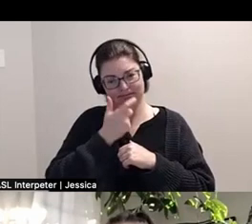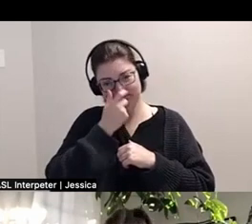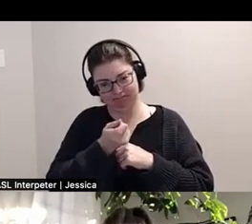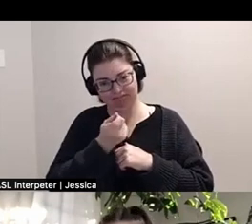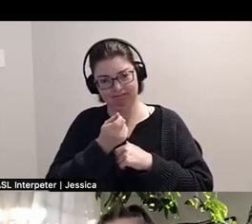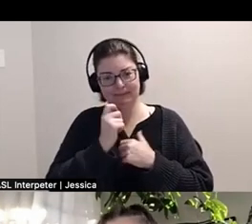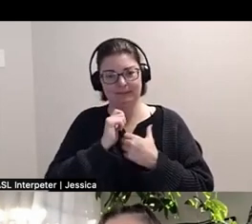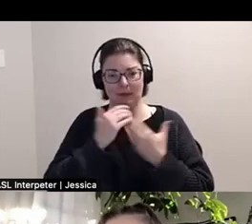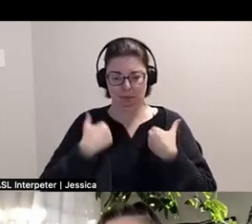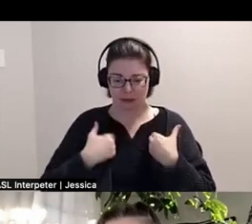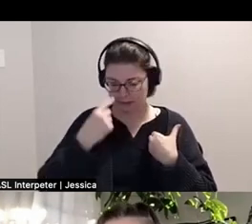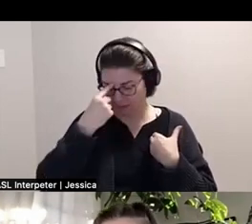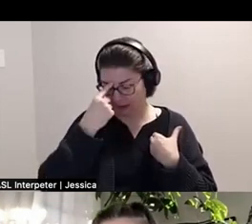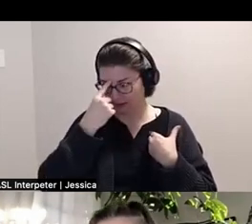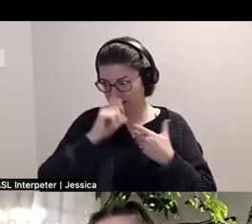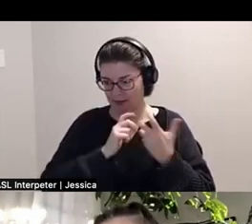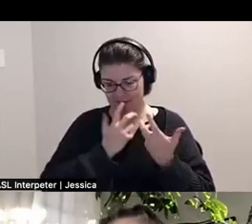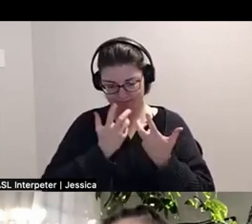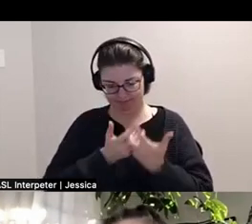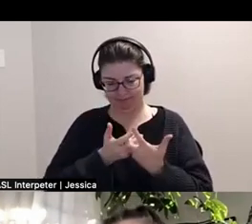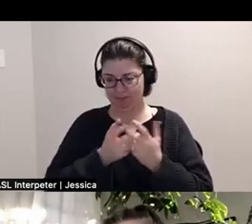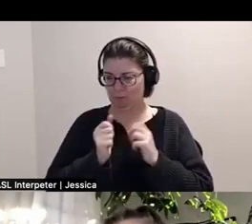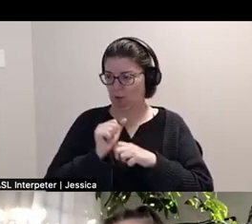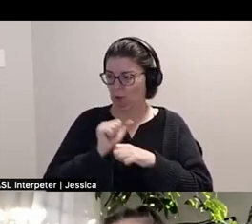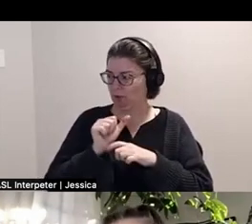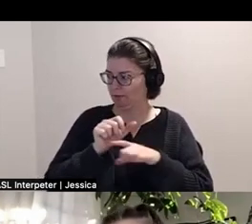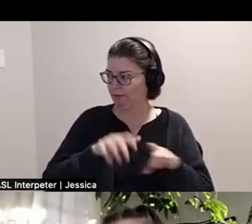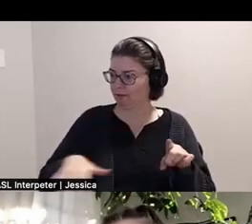our body minds do or don't align with our workspaces because I feel like as a disabled person